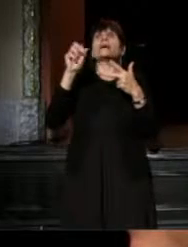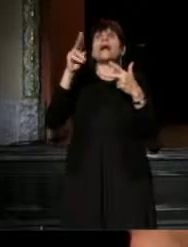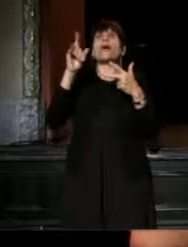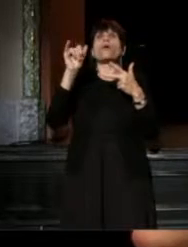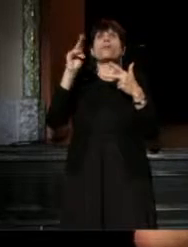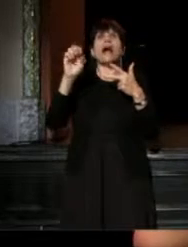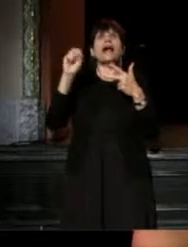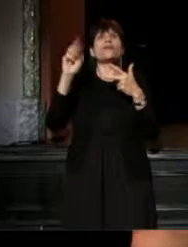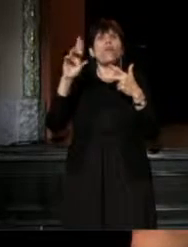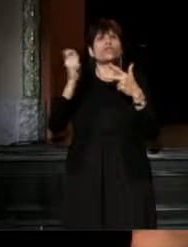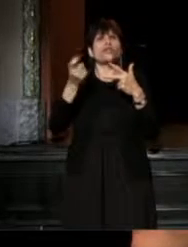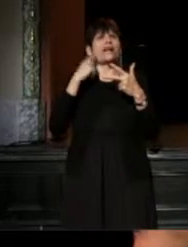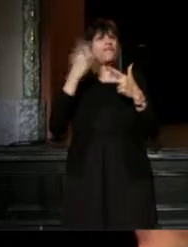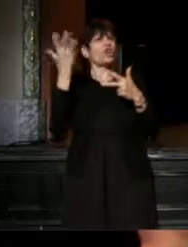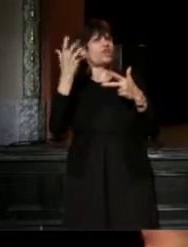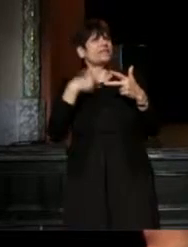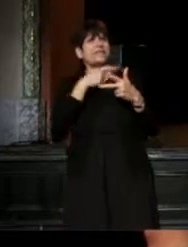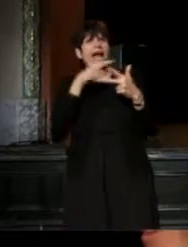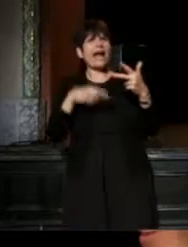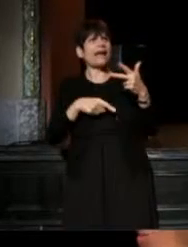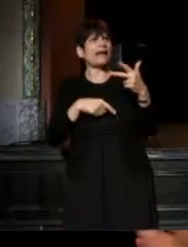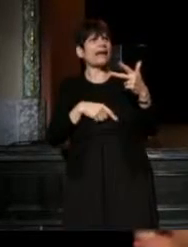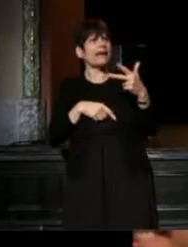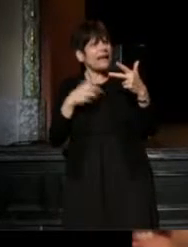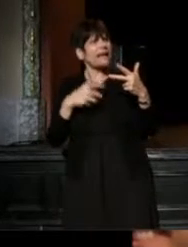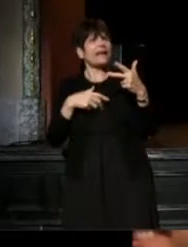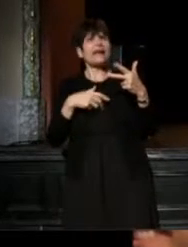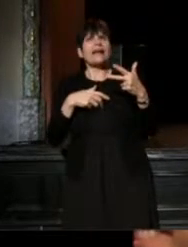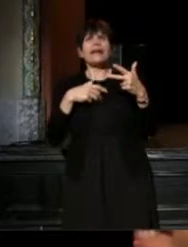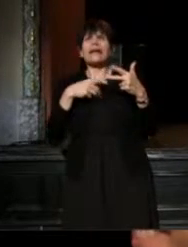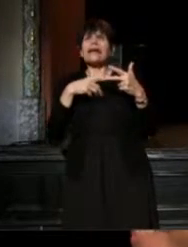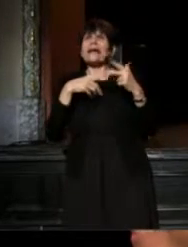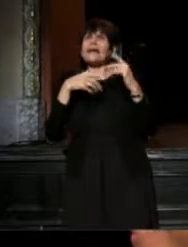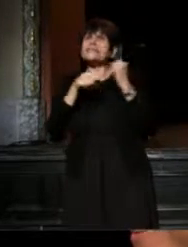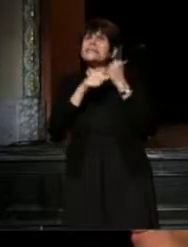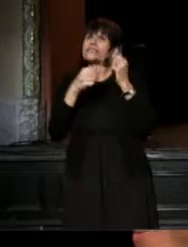So, for goodness' sake, what a record! Just great!